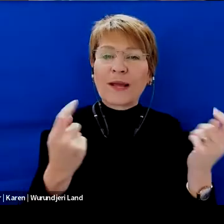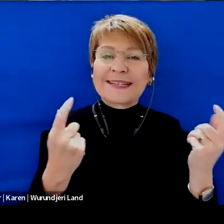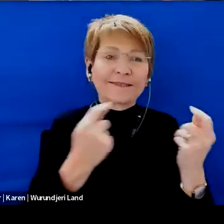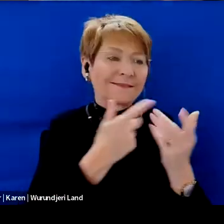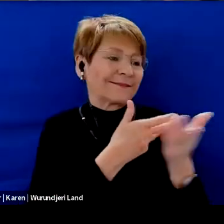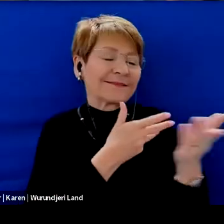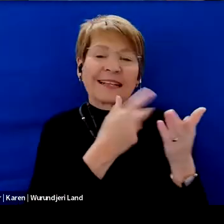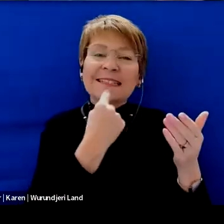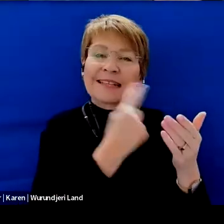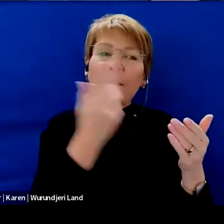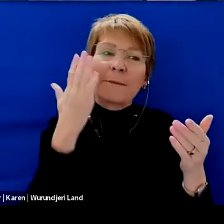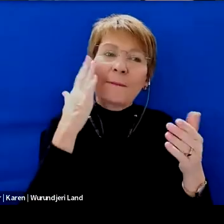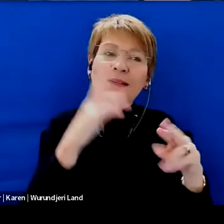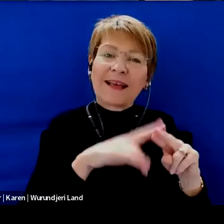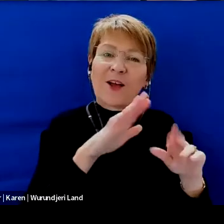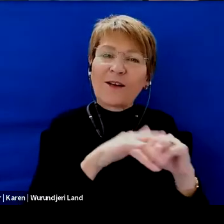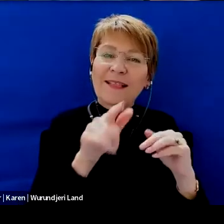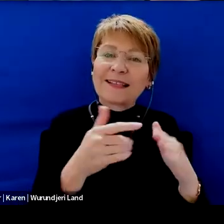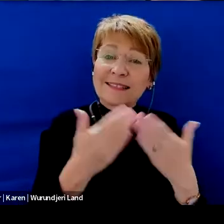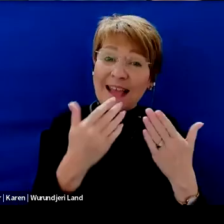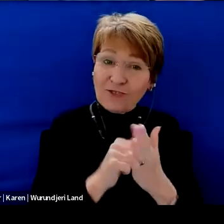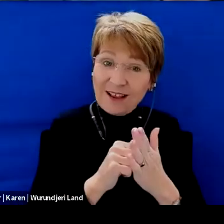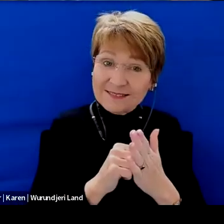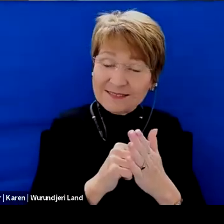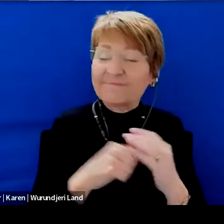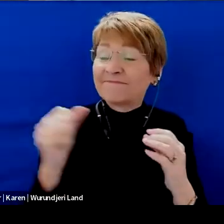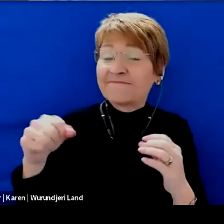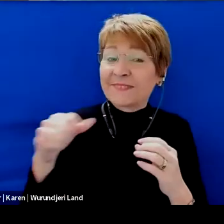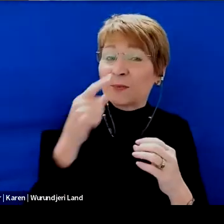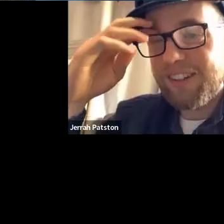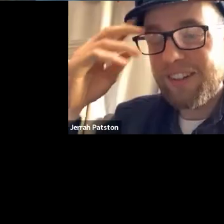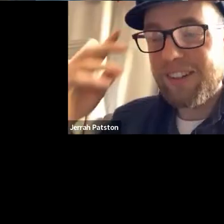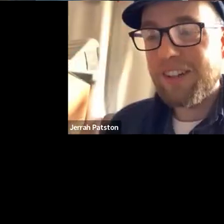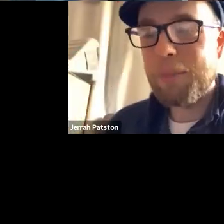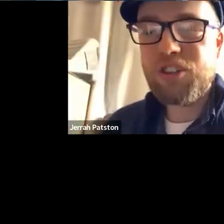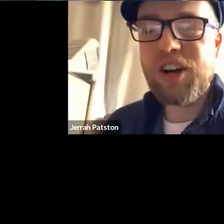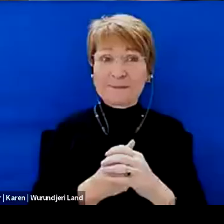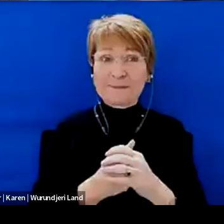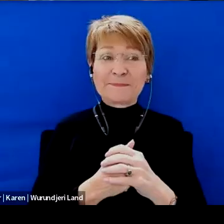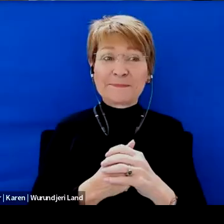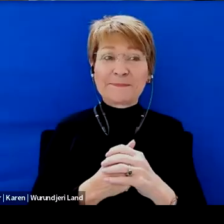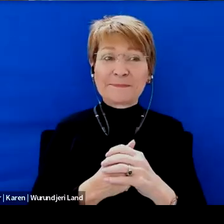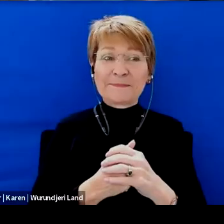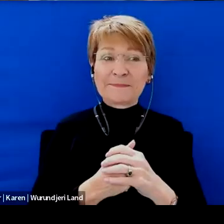and dad about this, the day. Hey, I could. Yeah. Okay. I'm on top of that.